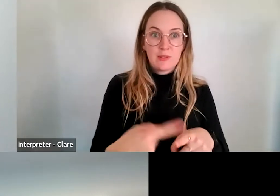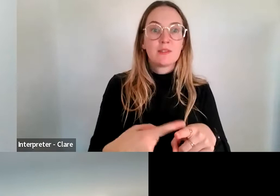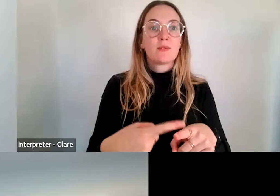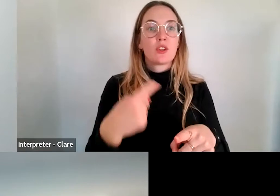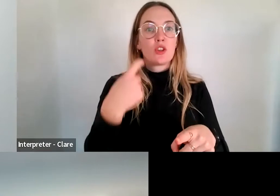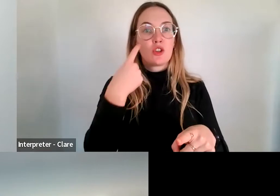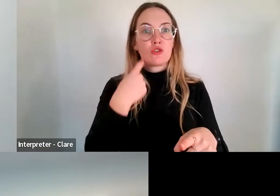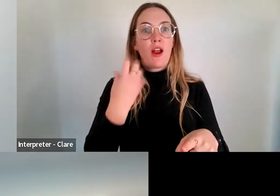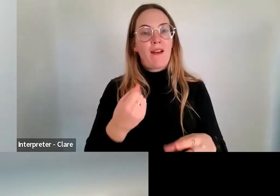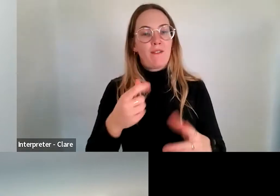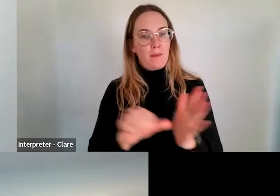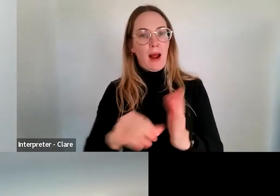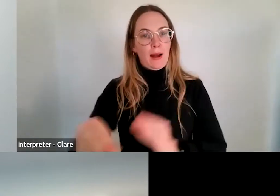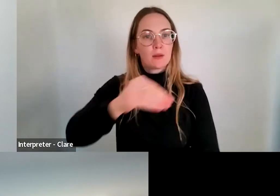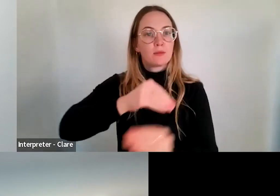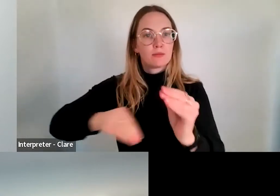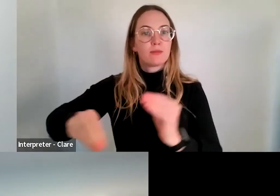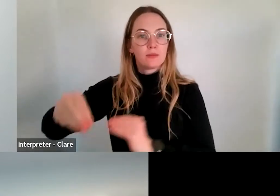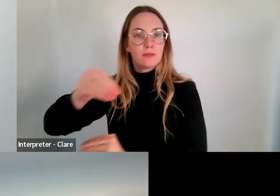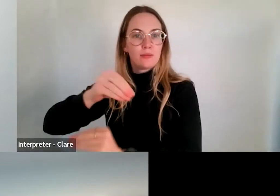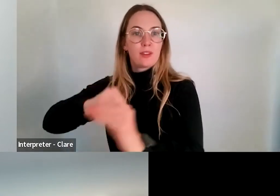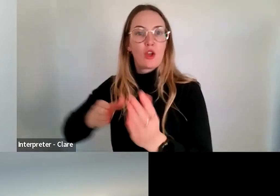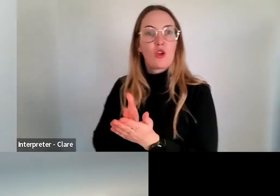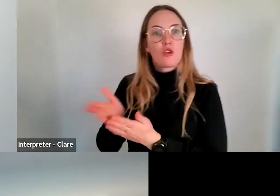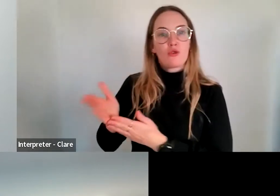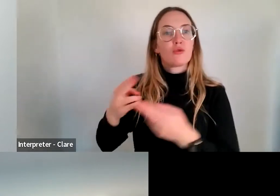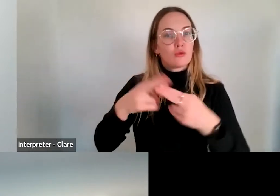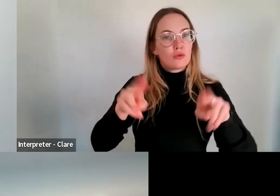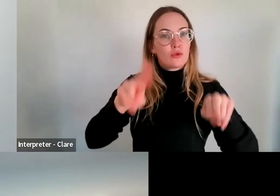flowing to the circus and physical theatre sector in Victoria to support